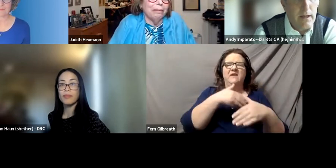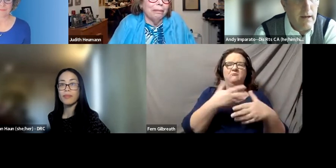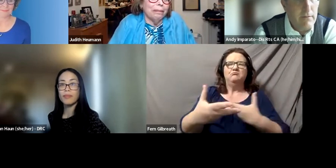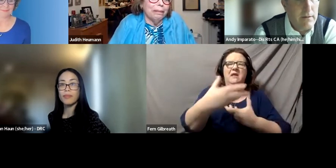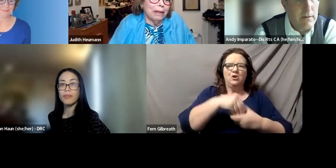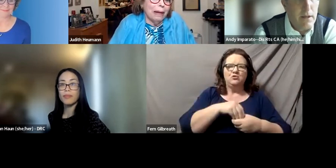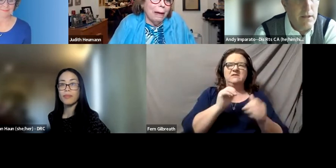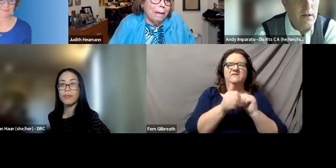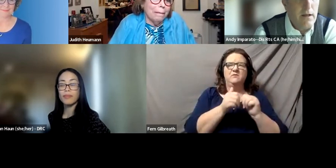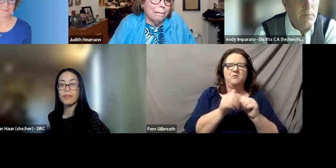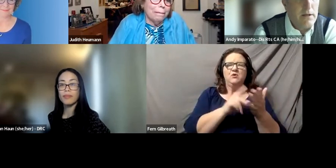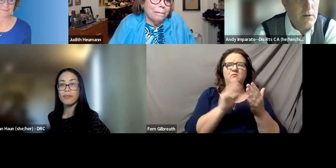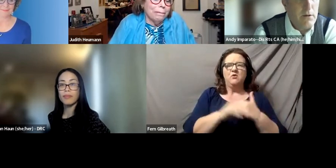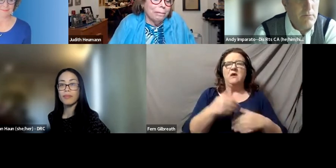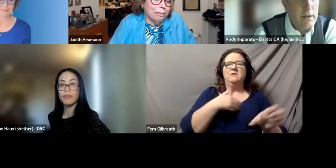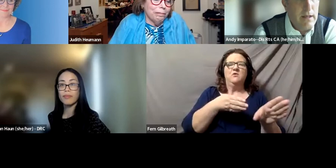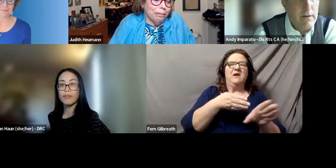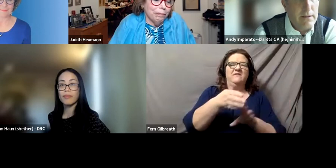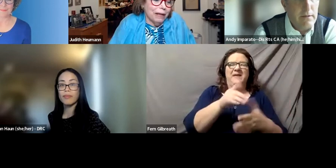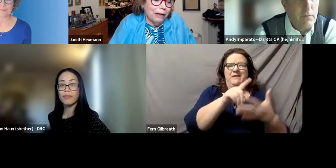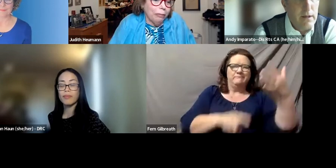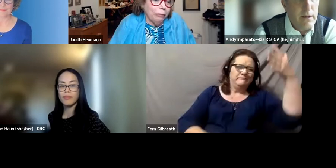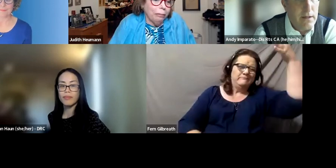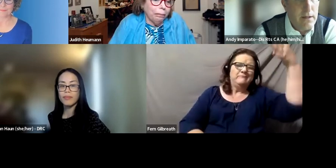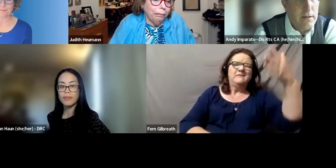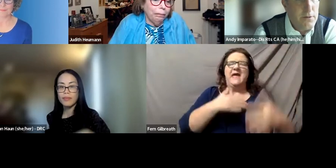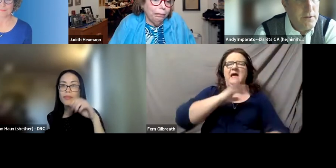to having the major, but to really have it as a differentiator.